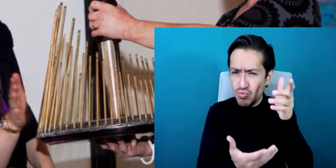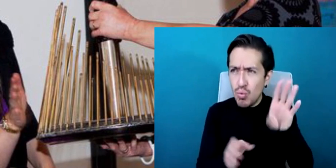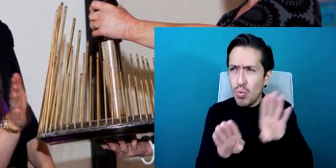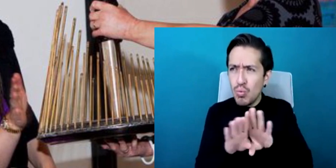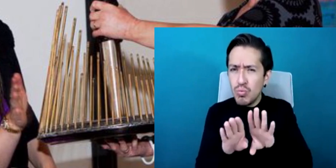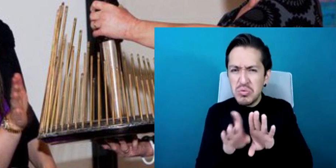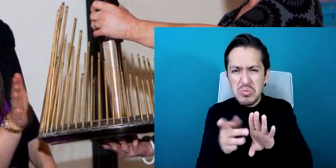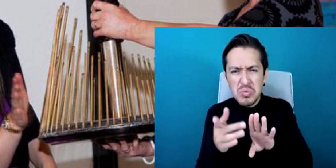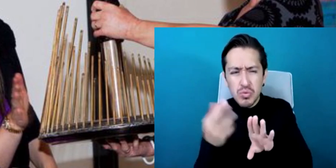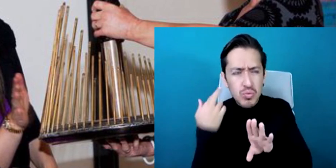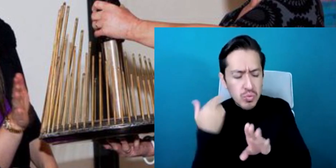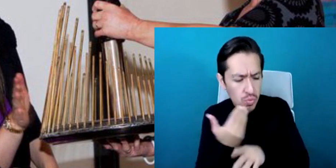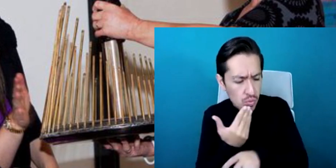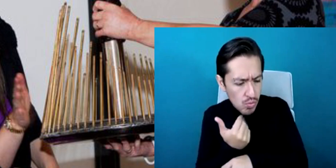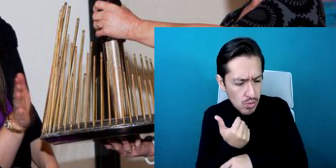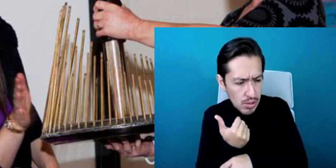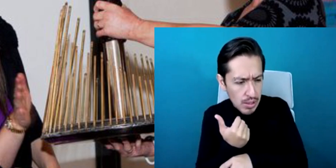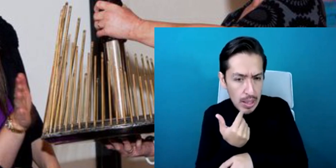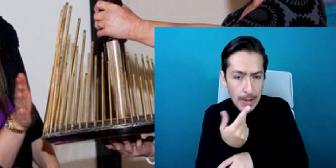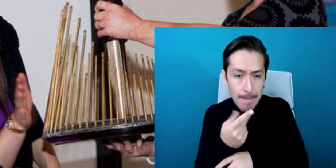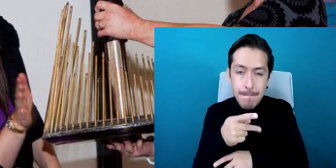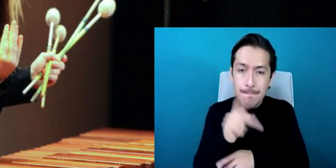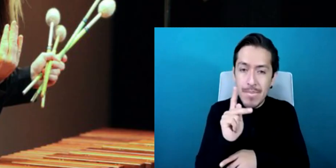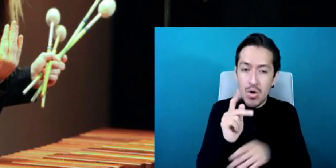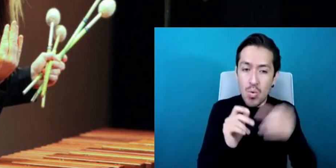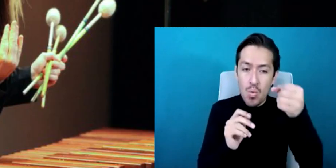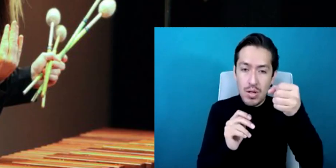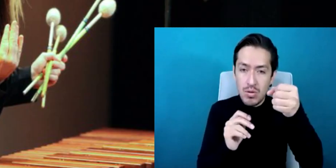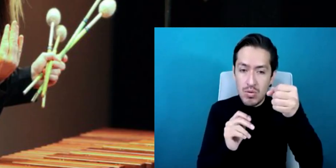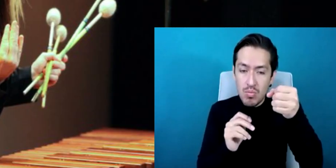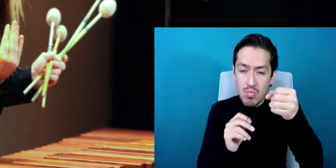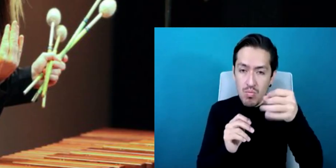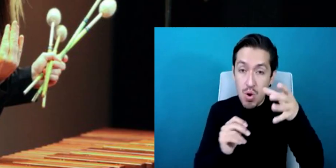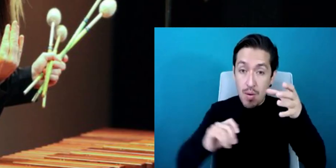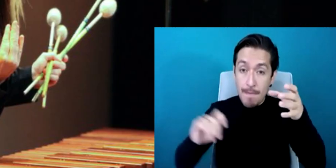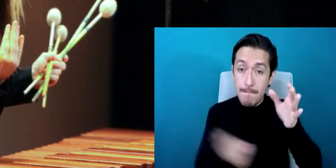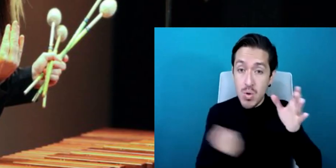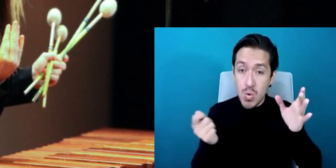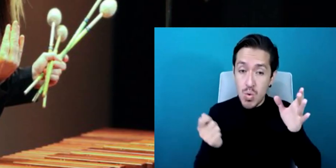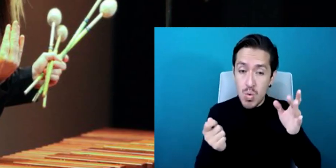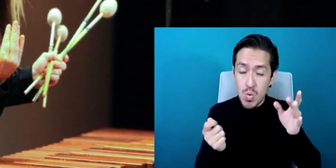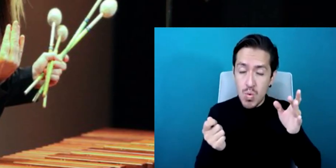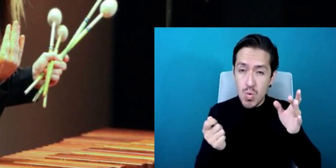but when you release your hand and strike that bar the whole sound blooms like a flower so, the